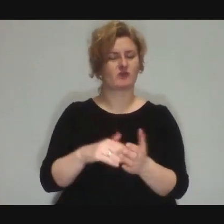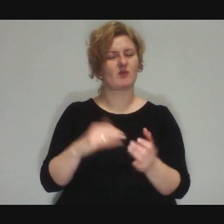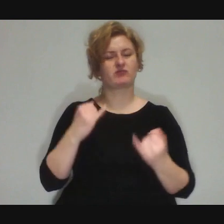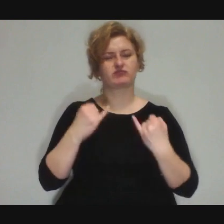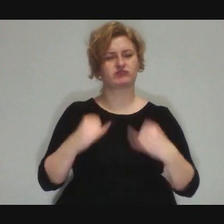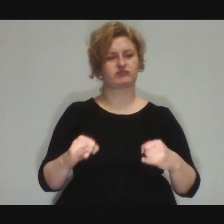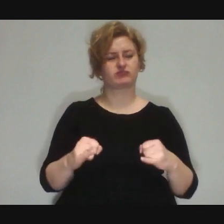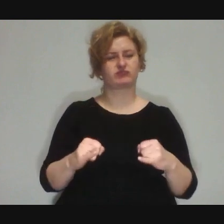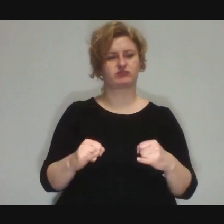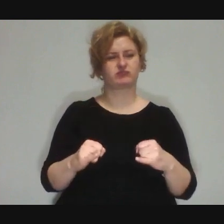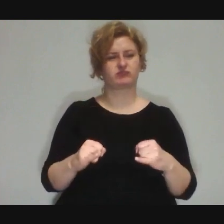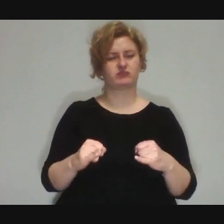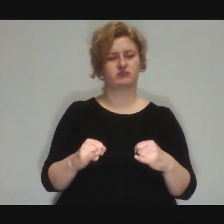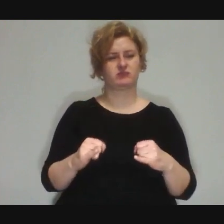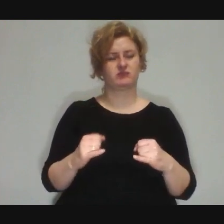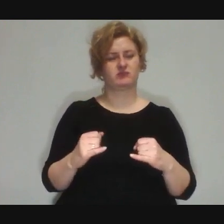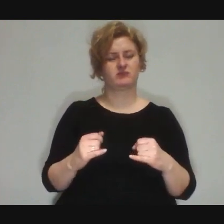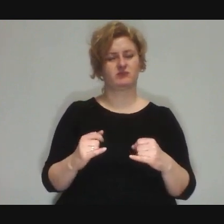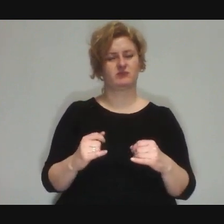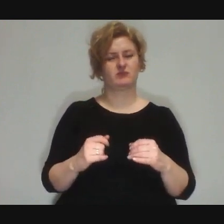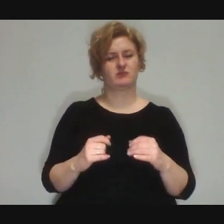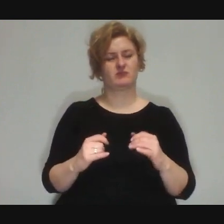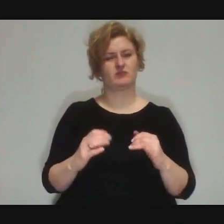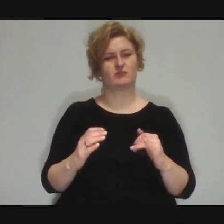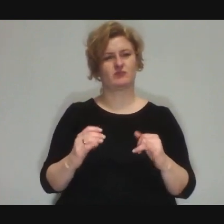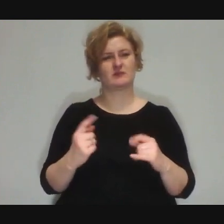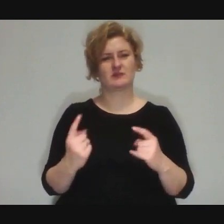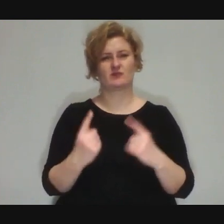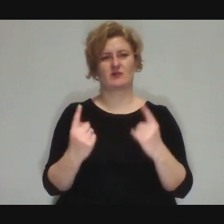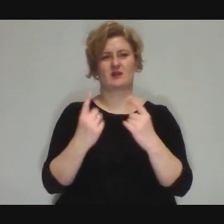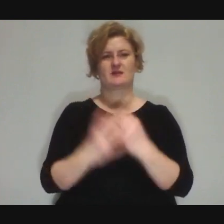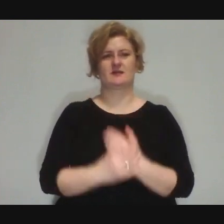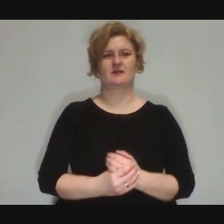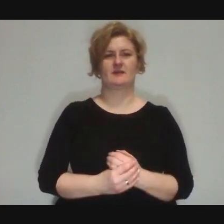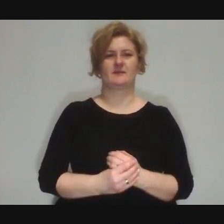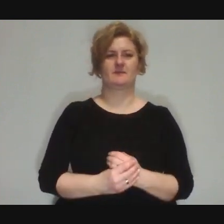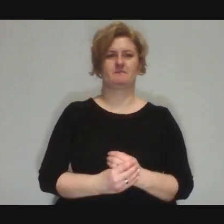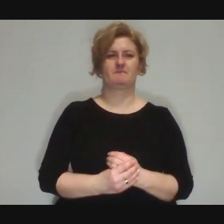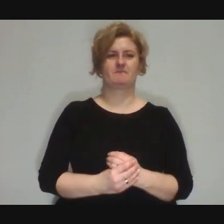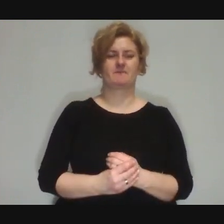because let's say during the activities we ran in the Meeting of Cultures Centre,